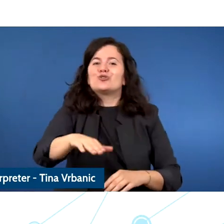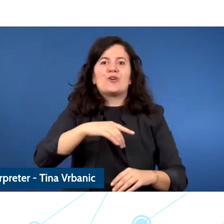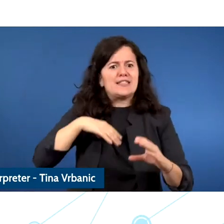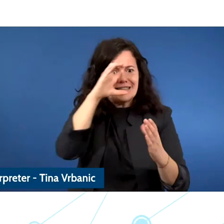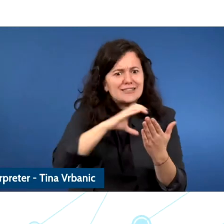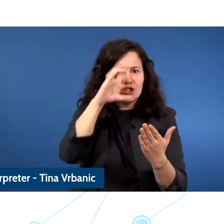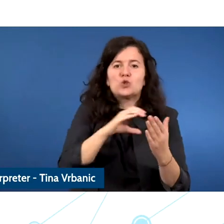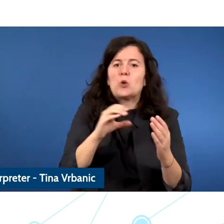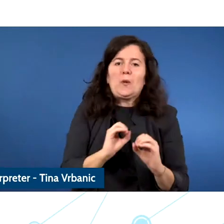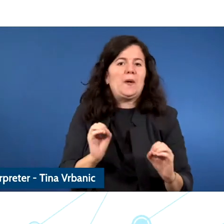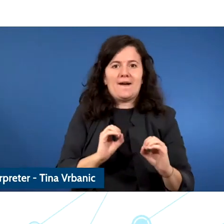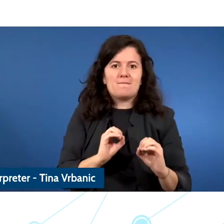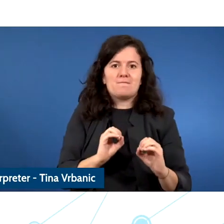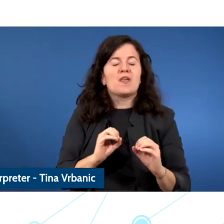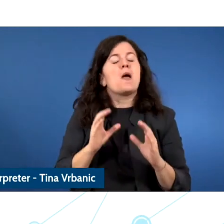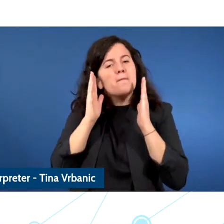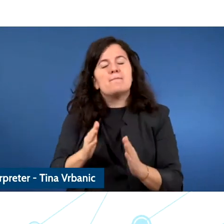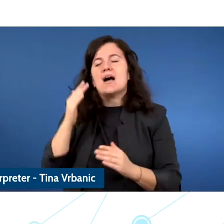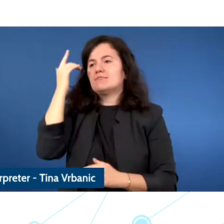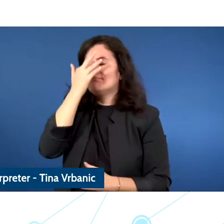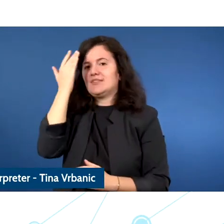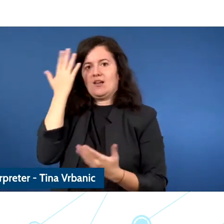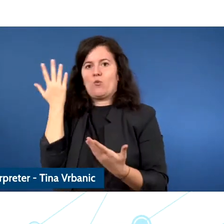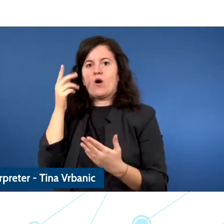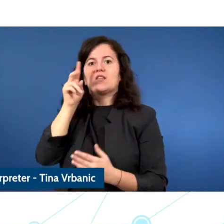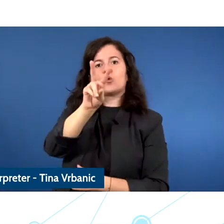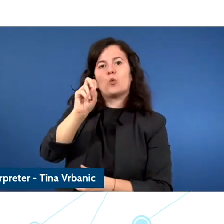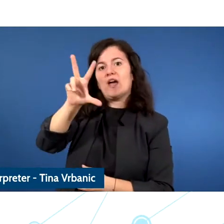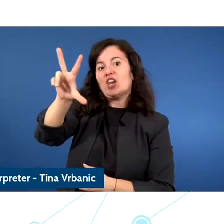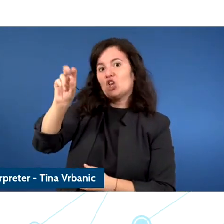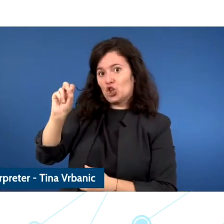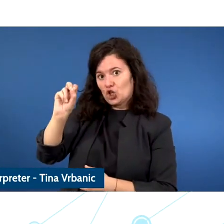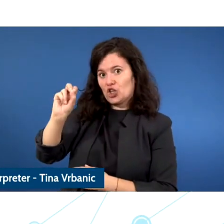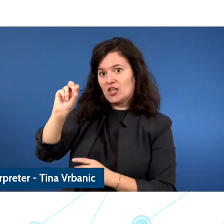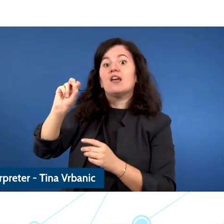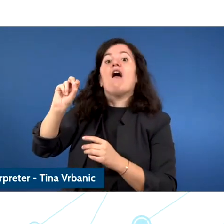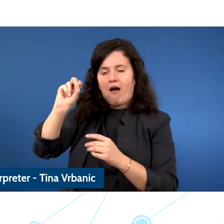should have proper educational curriculum to address these concerns